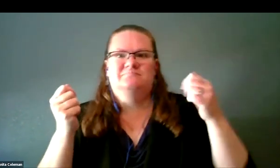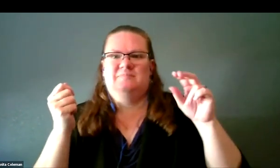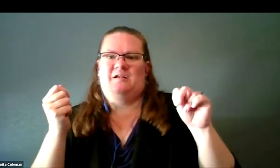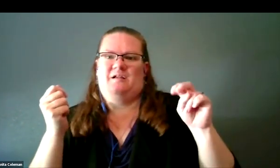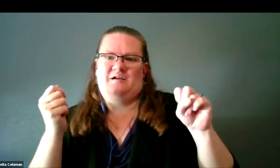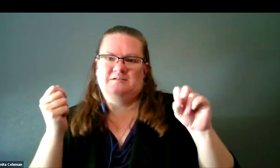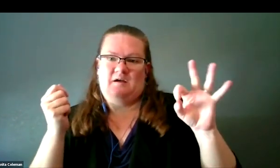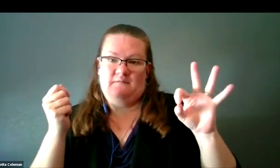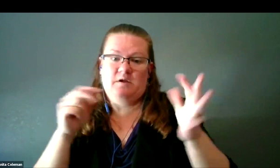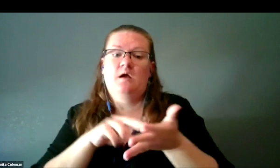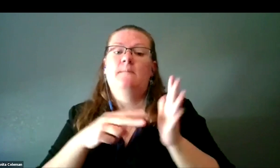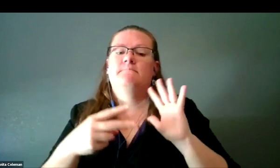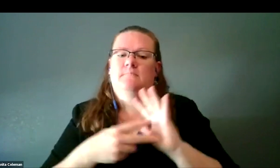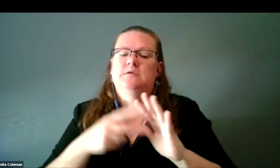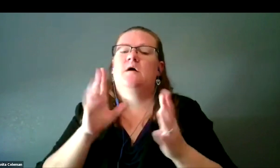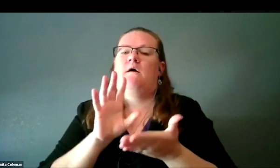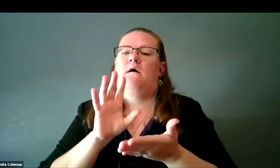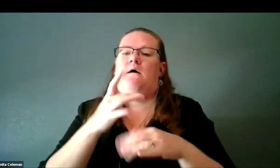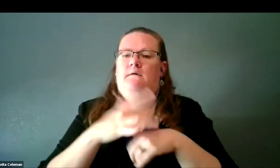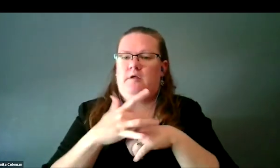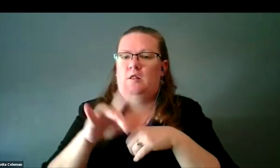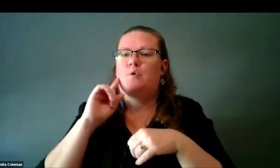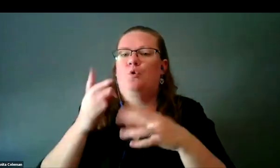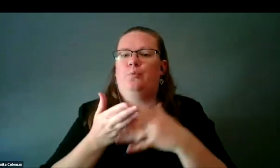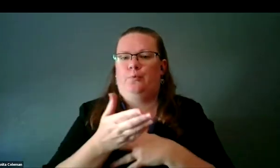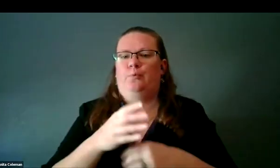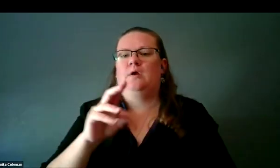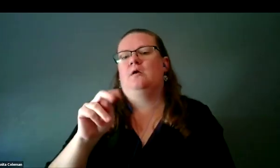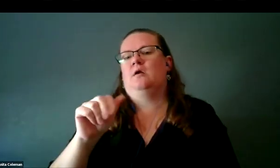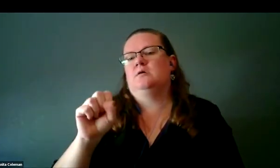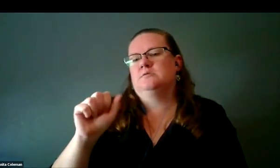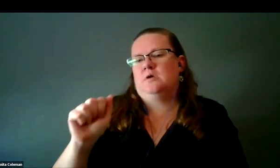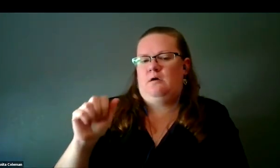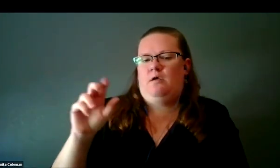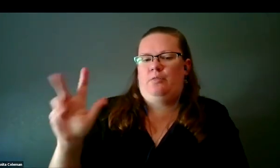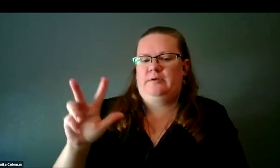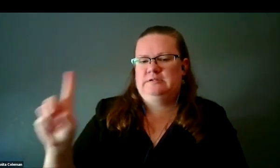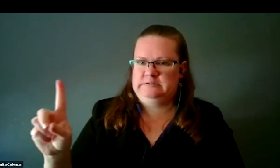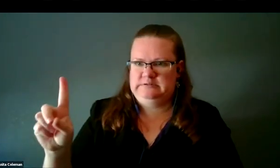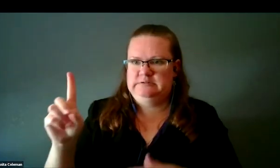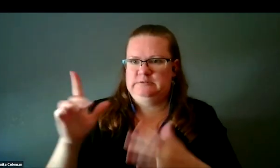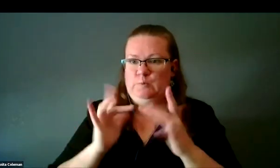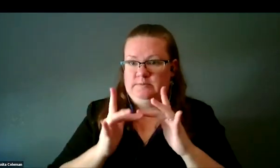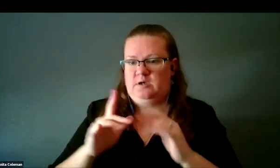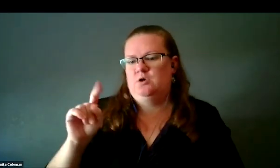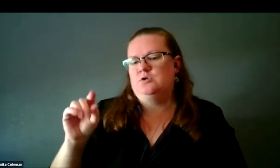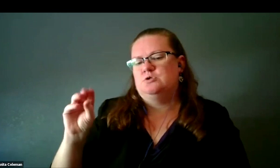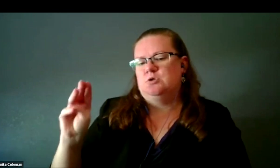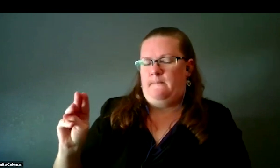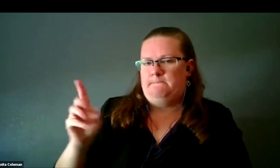the prints are available through the NASA 3D website. Tom Madura, who is the speaker following, he and I,